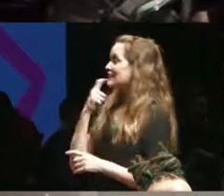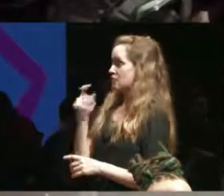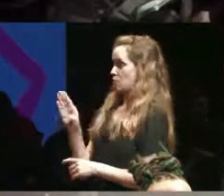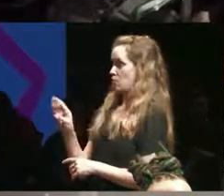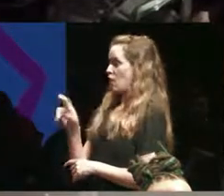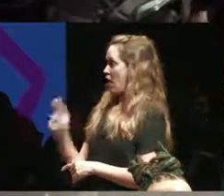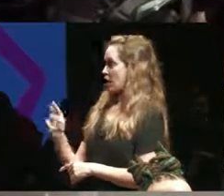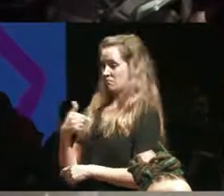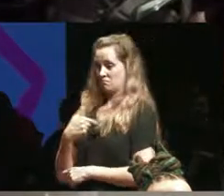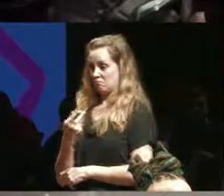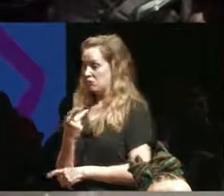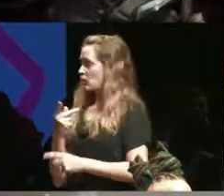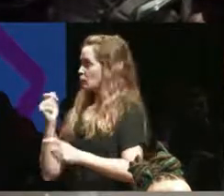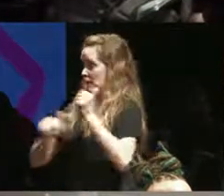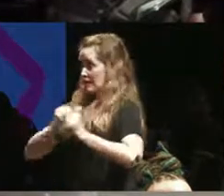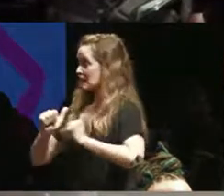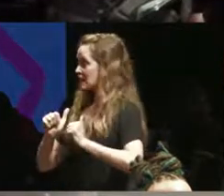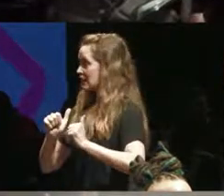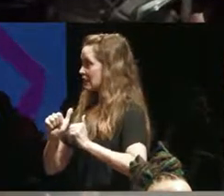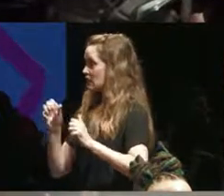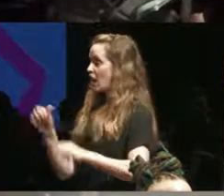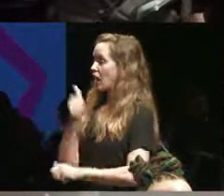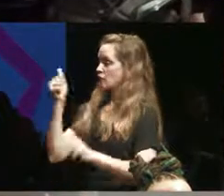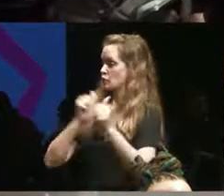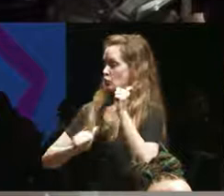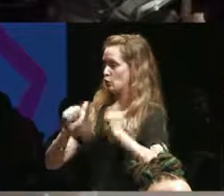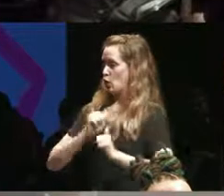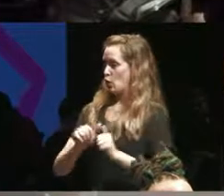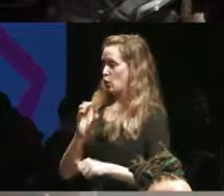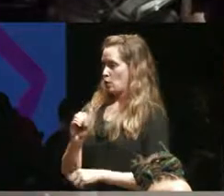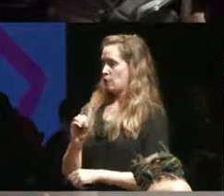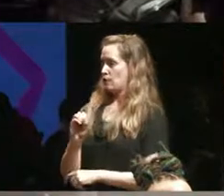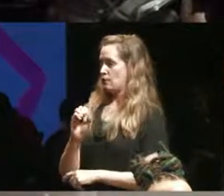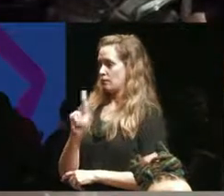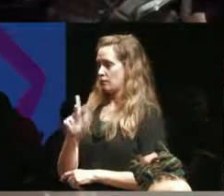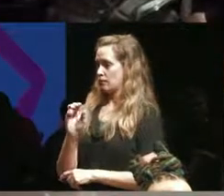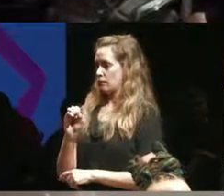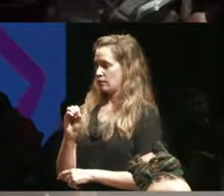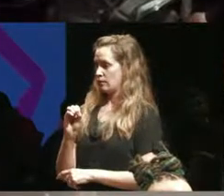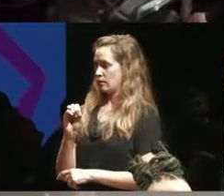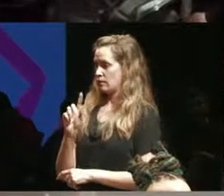a show called okie Dokes that focuses on the Baker massacre of of my my people